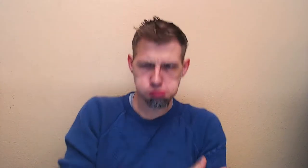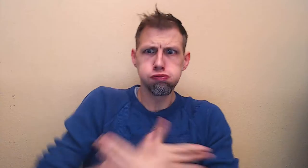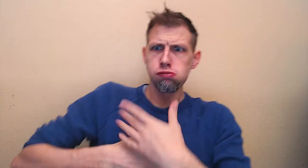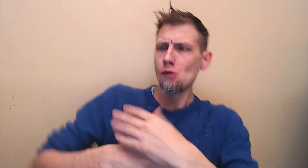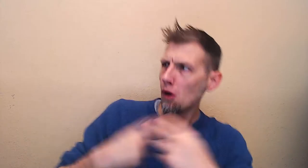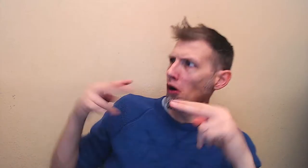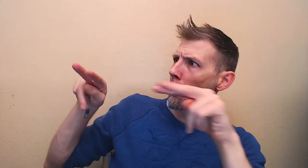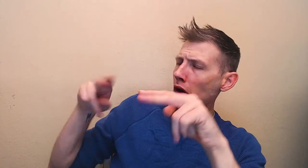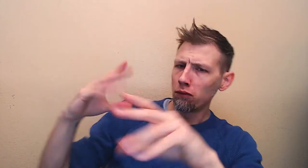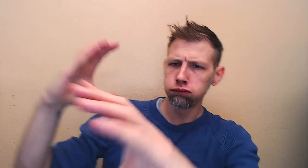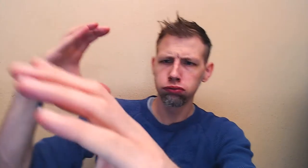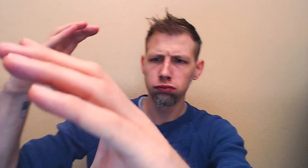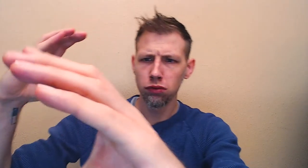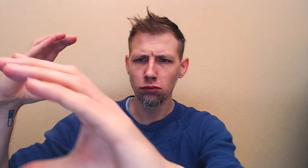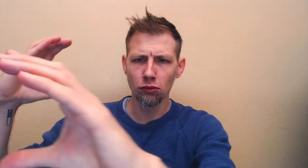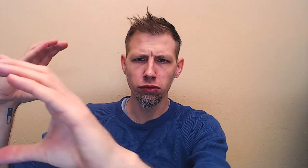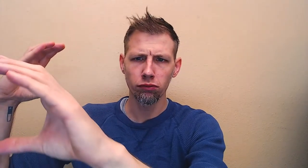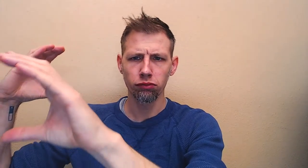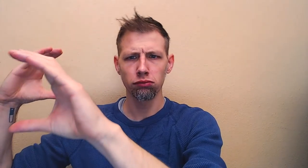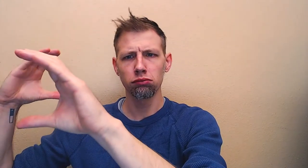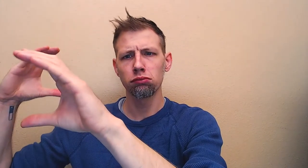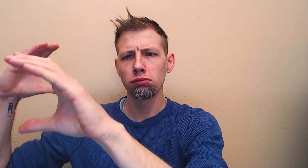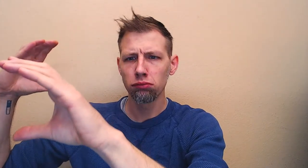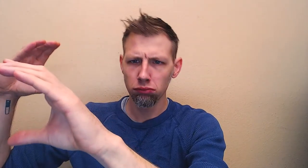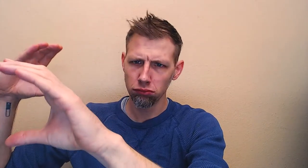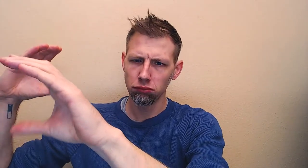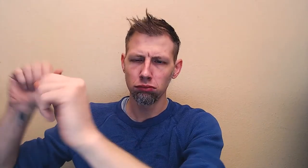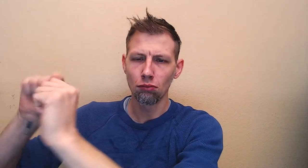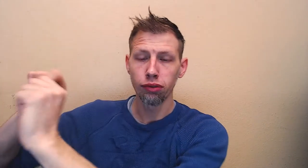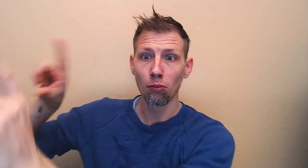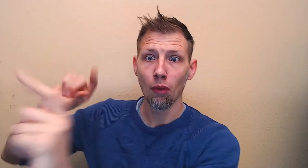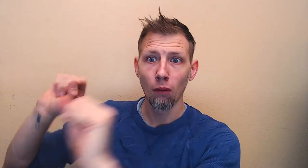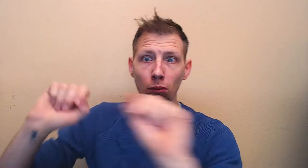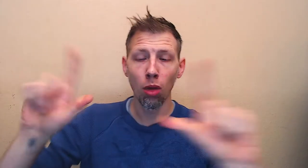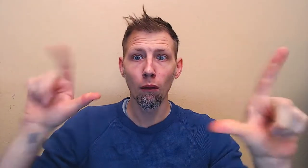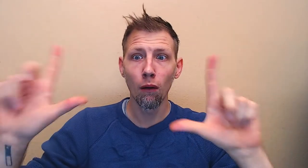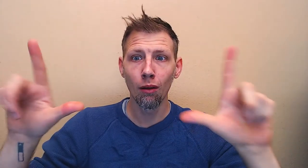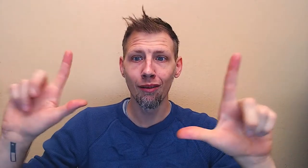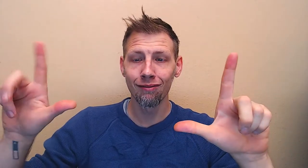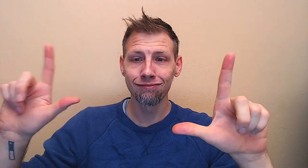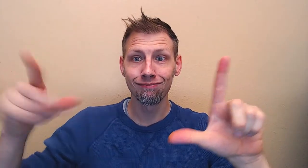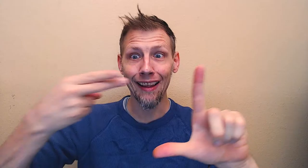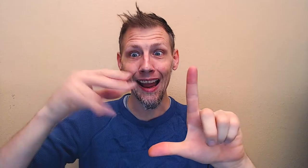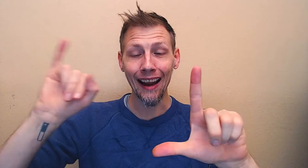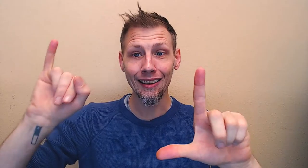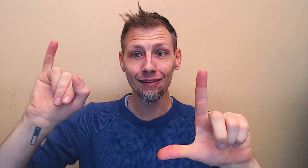TOOT! (rumbling) (beep) (blooop) Hi